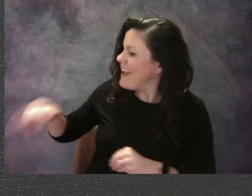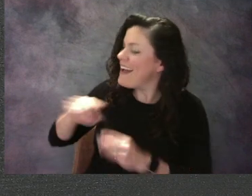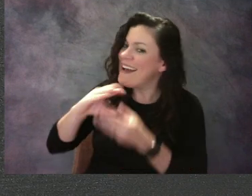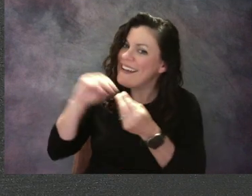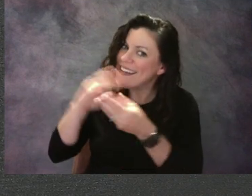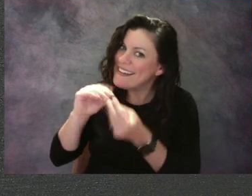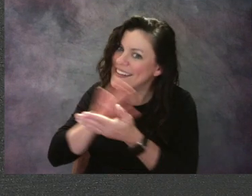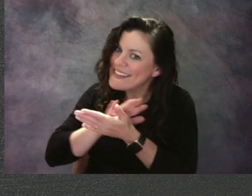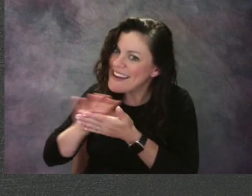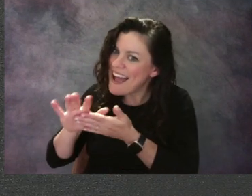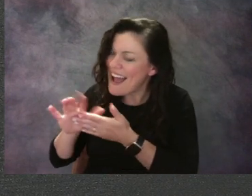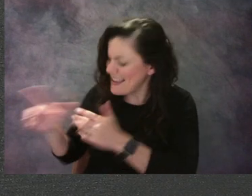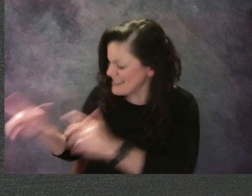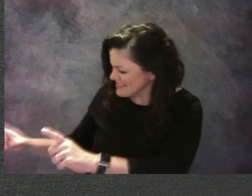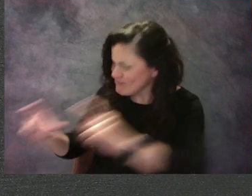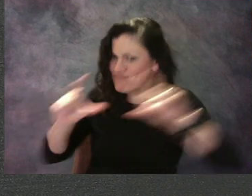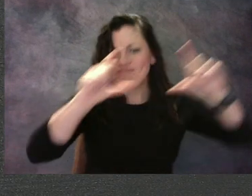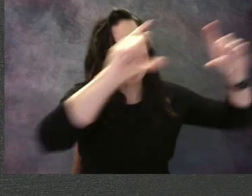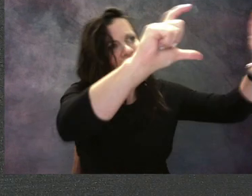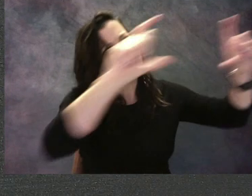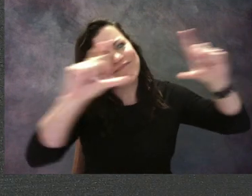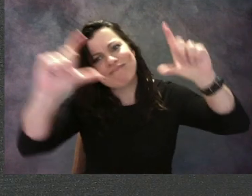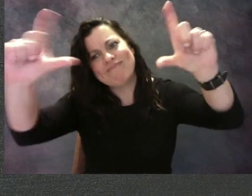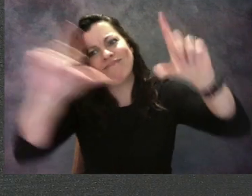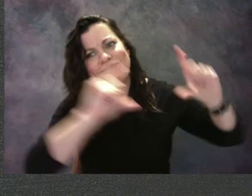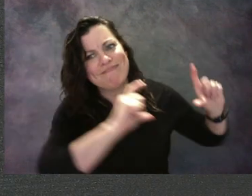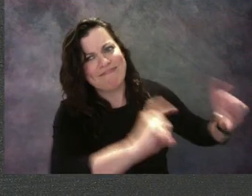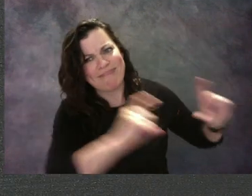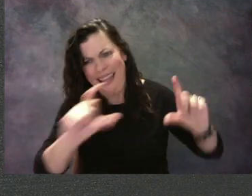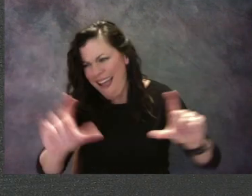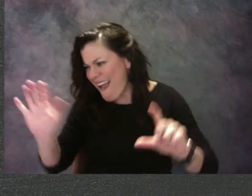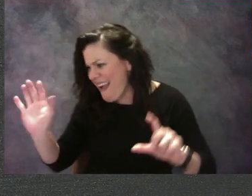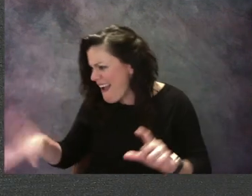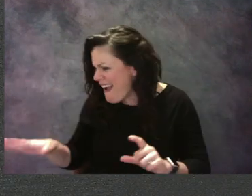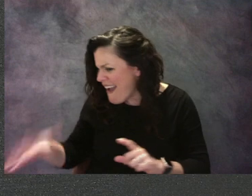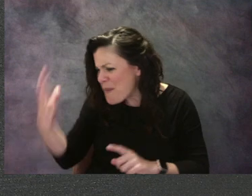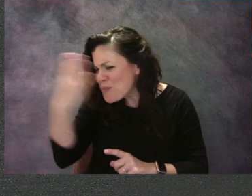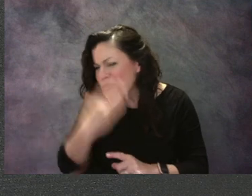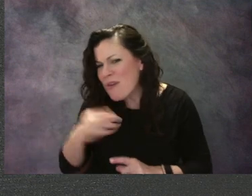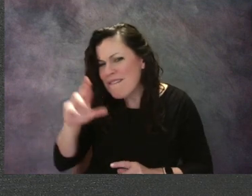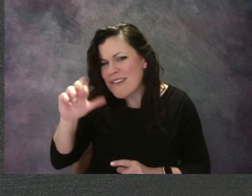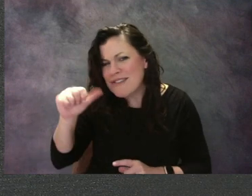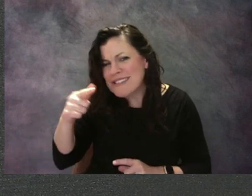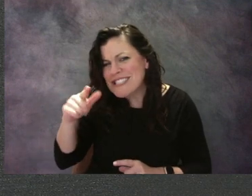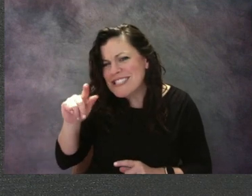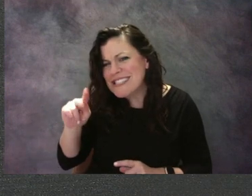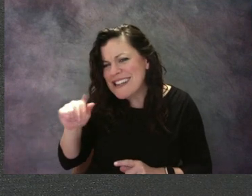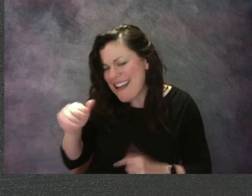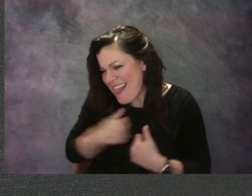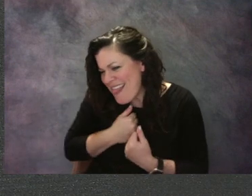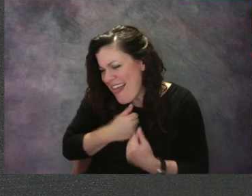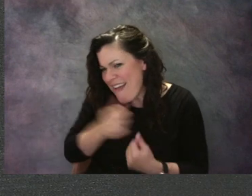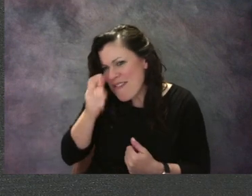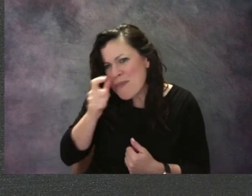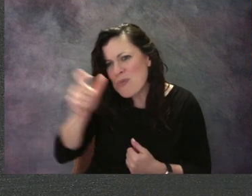"Good work, Regina," she said, smiling. "I love your moon." So Regina was able to fix that mistake.